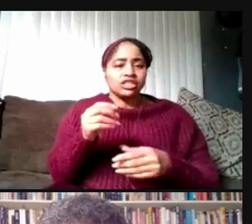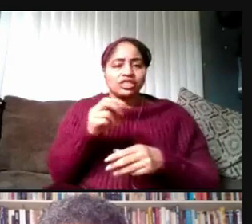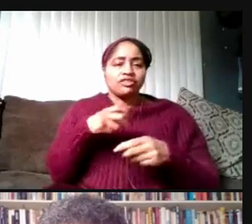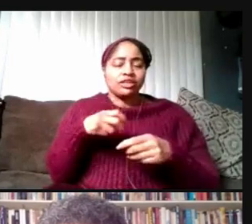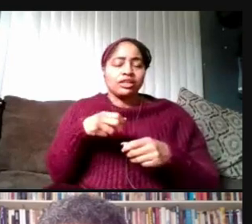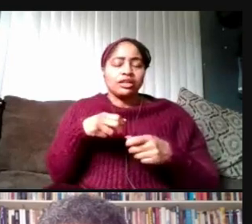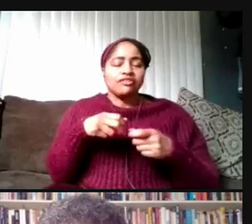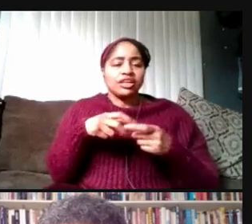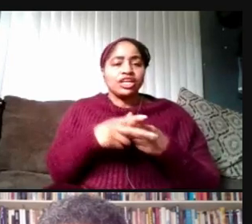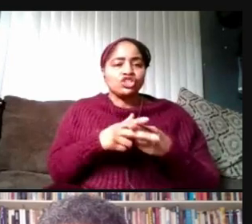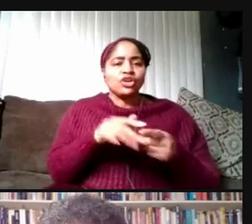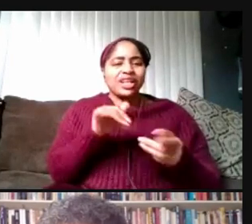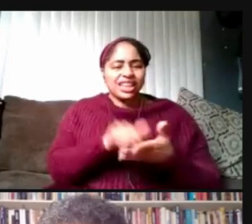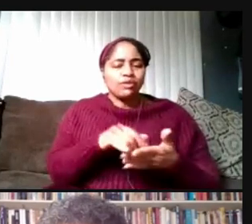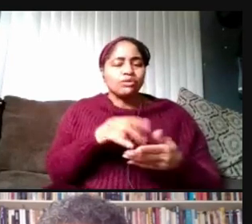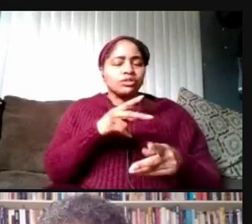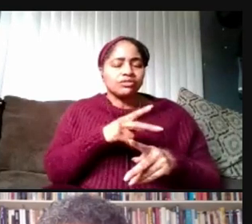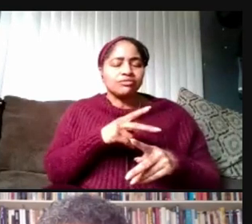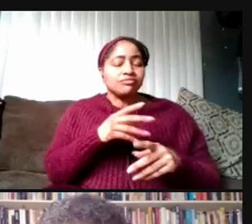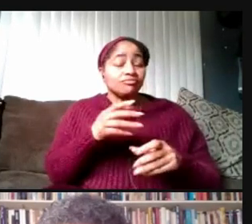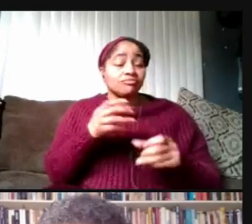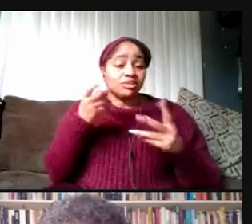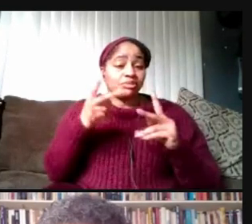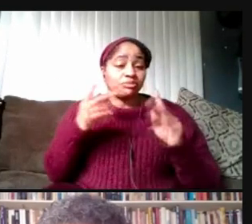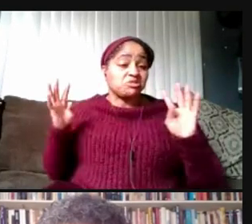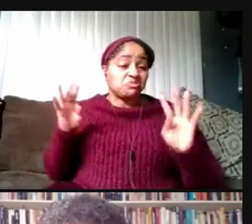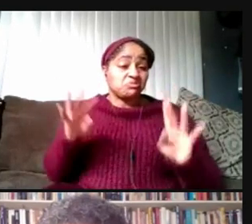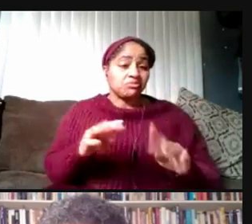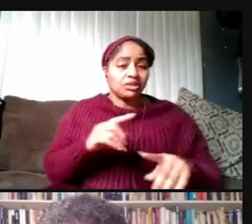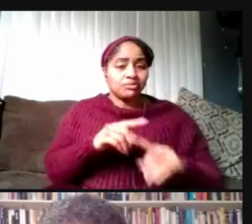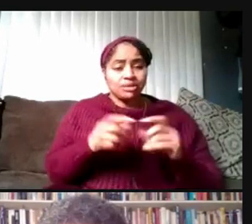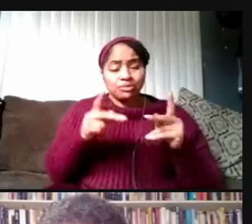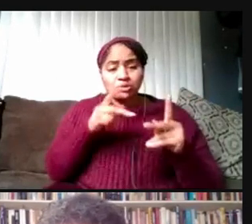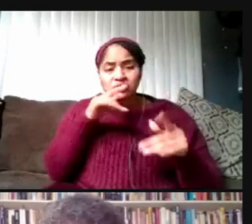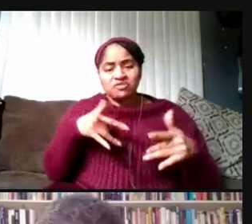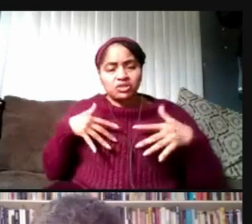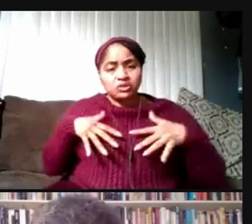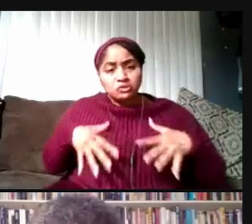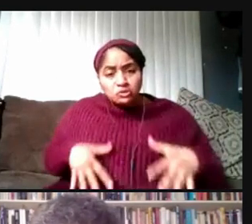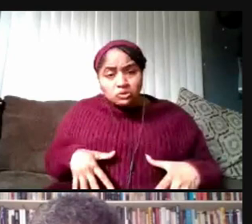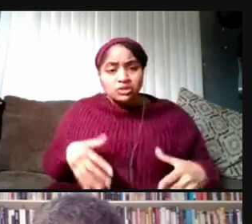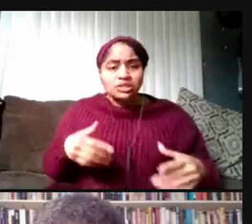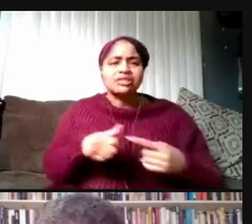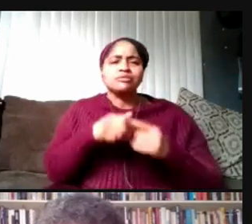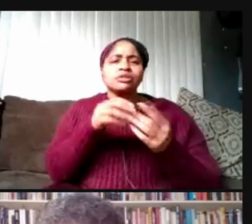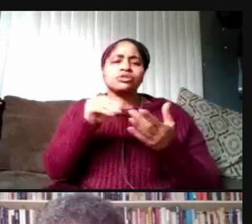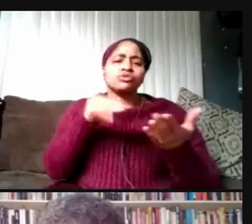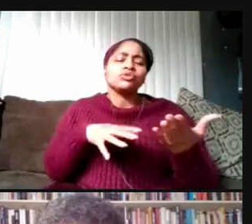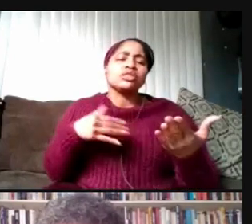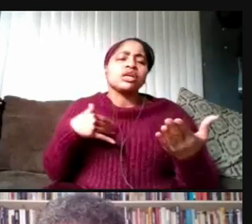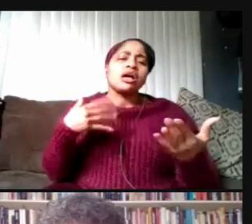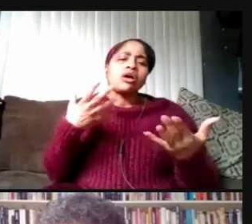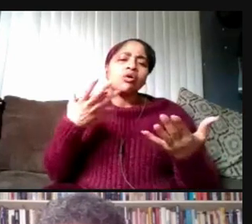And to everyone who really feels distressed especially the students, I want you to know that you are always welcome here,